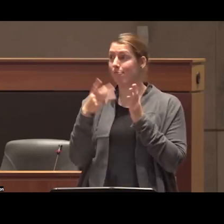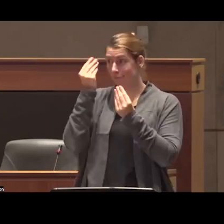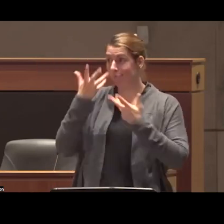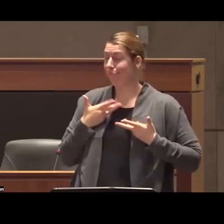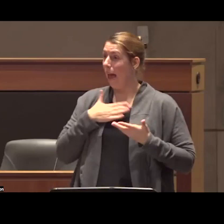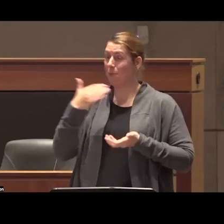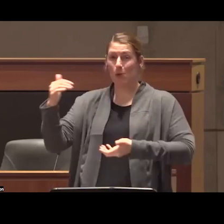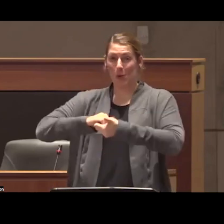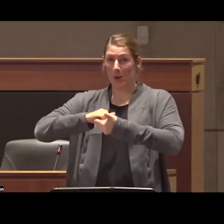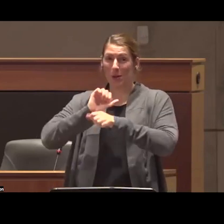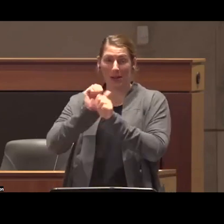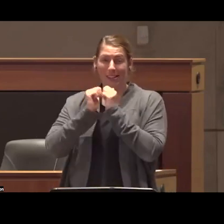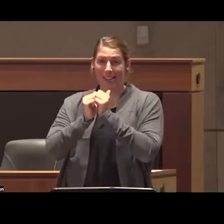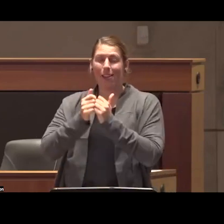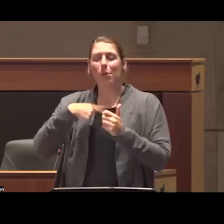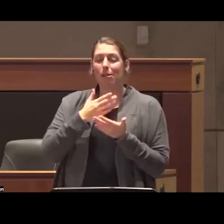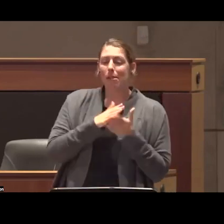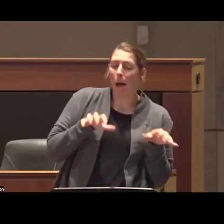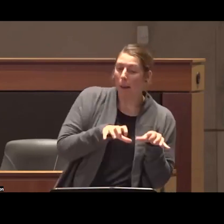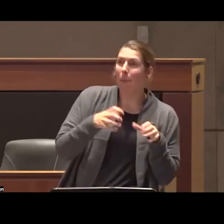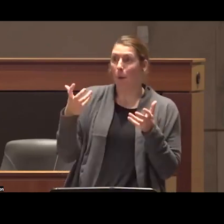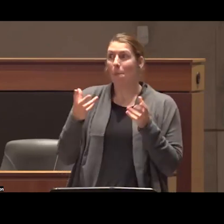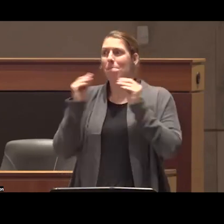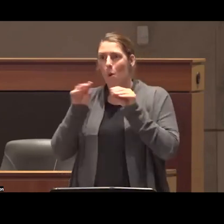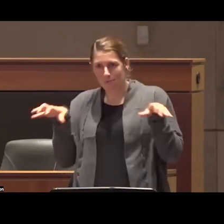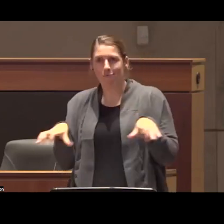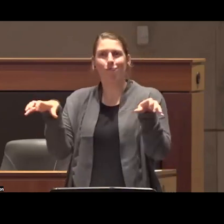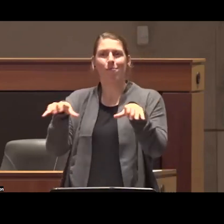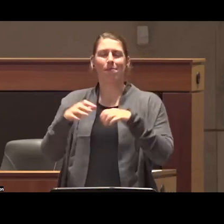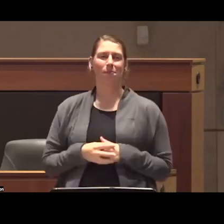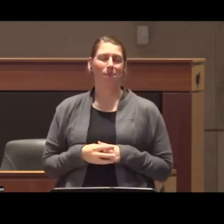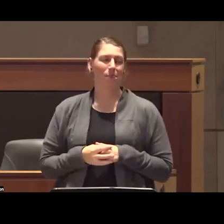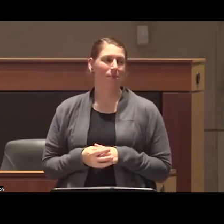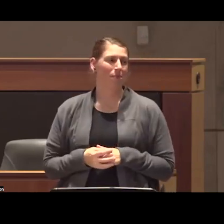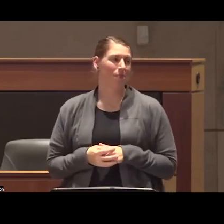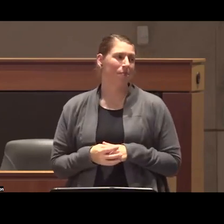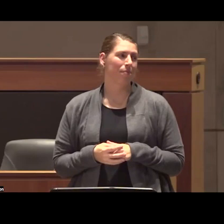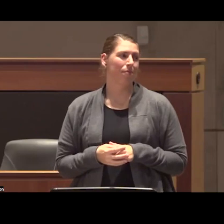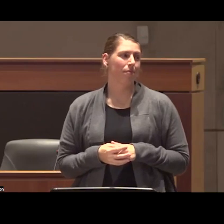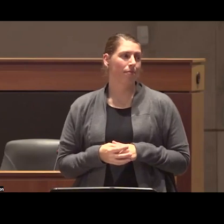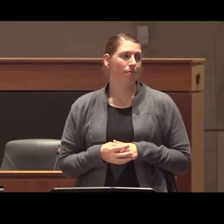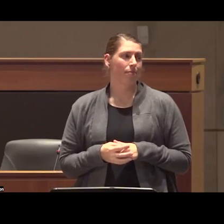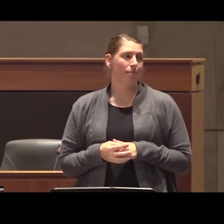you uh we are doing some of that but we want to do more of it so yeah directly you know kind of